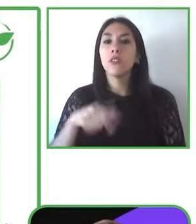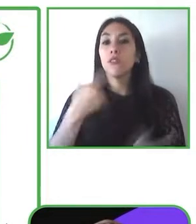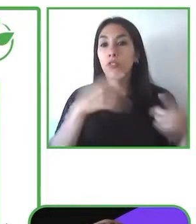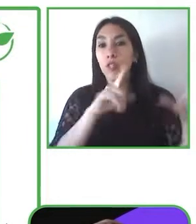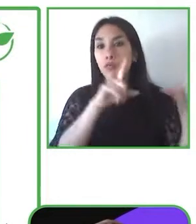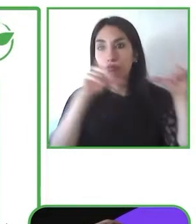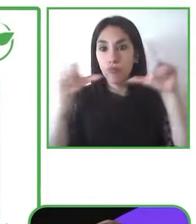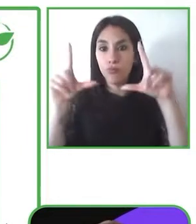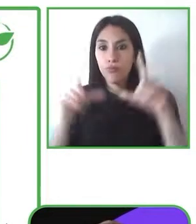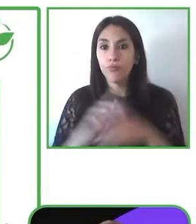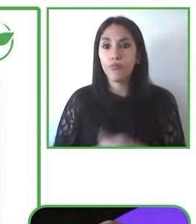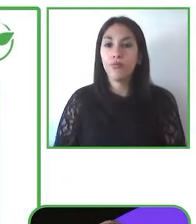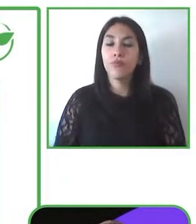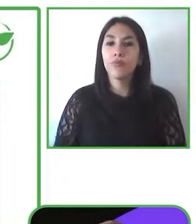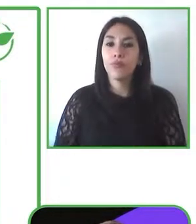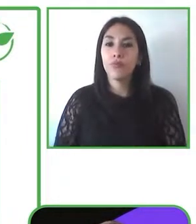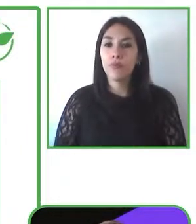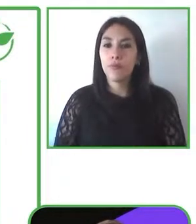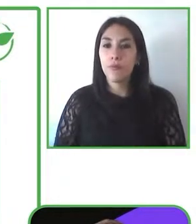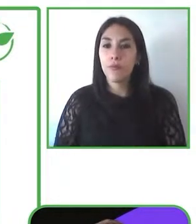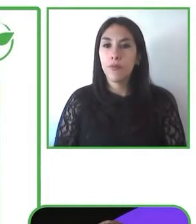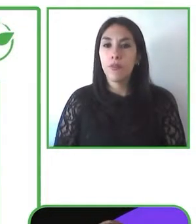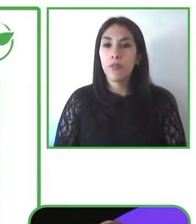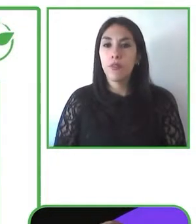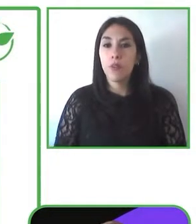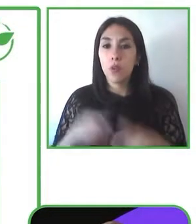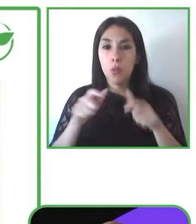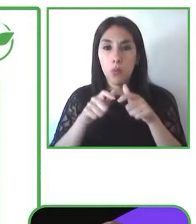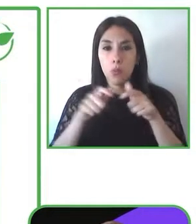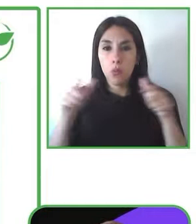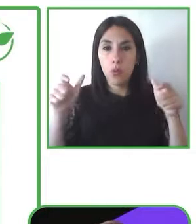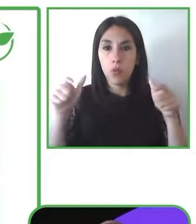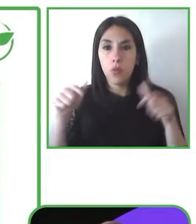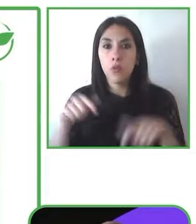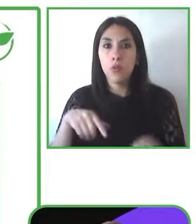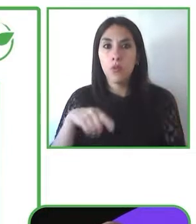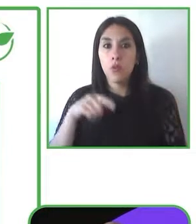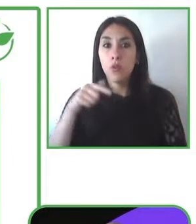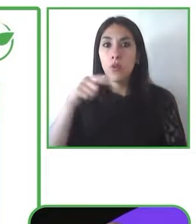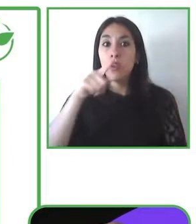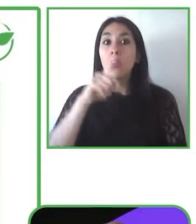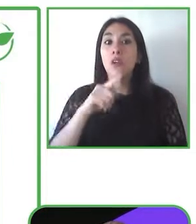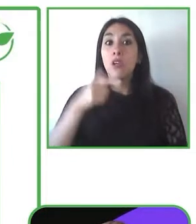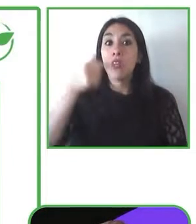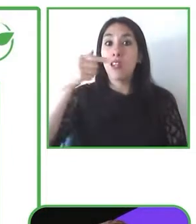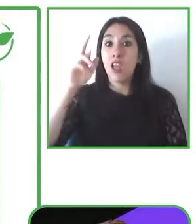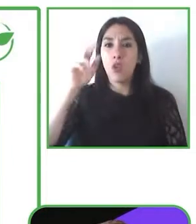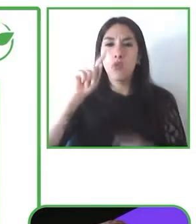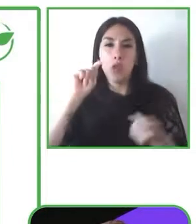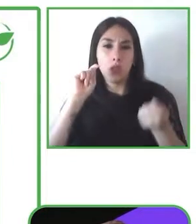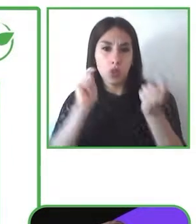digital transformation did increase continuously since 2014 and due to the pandemic obviously